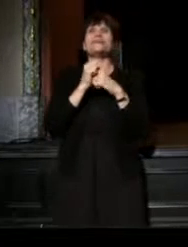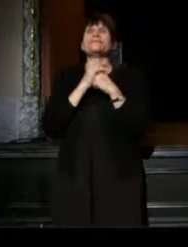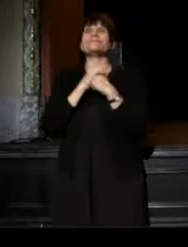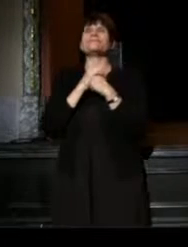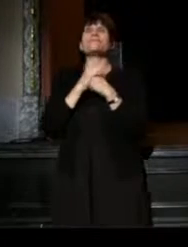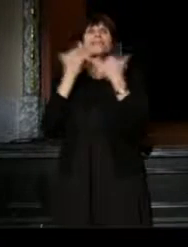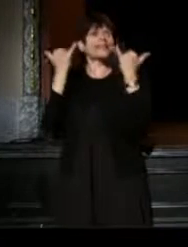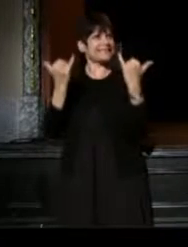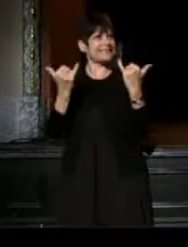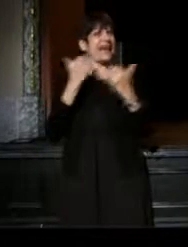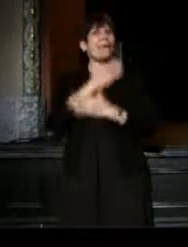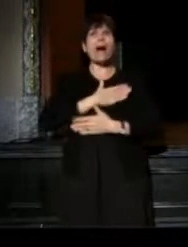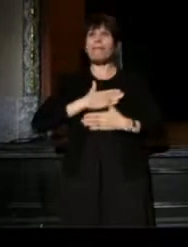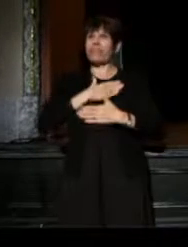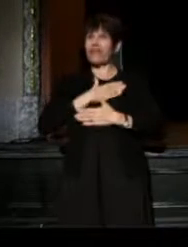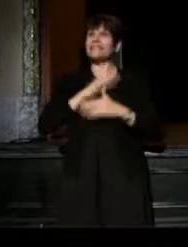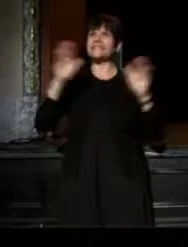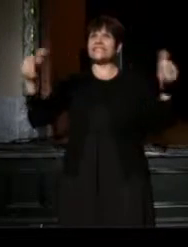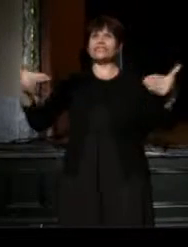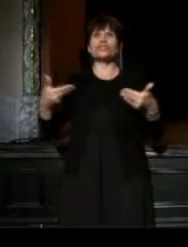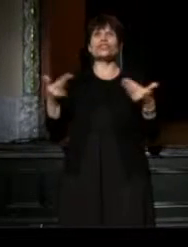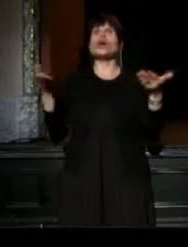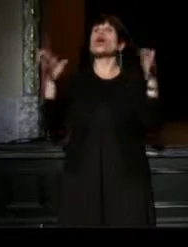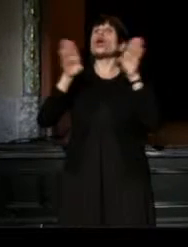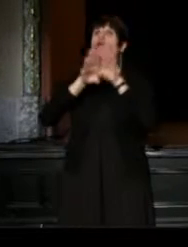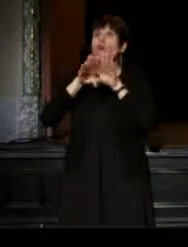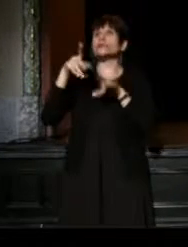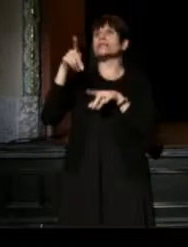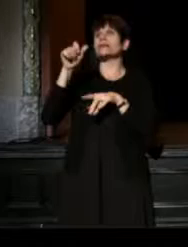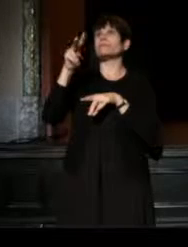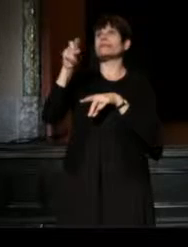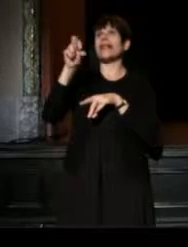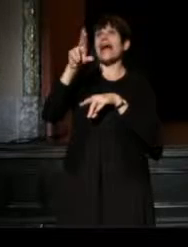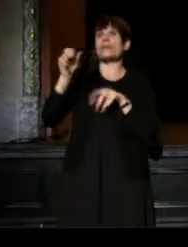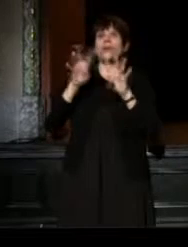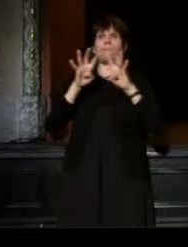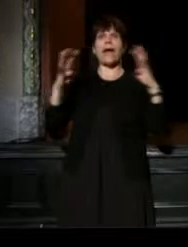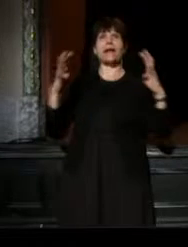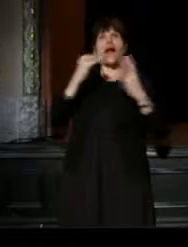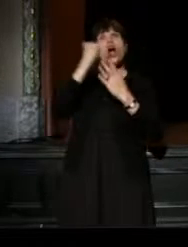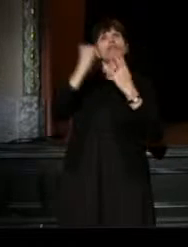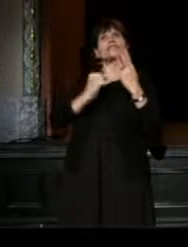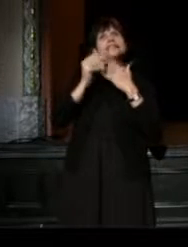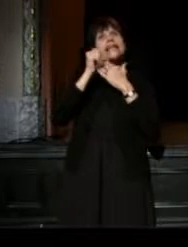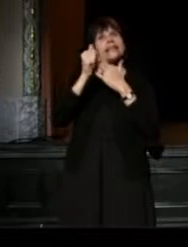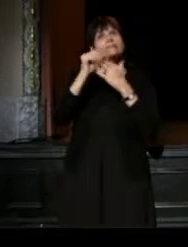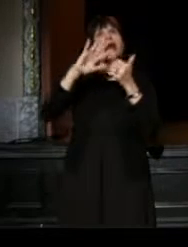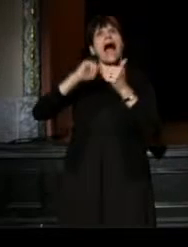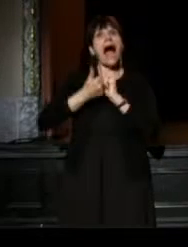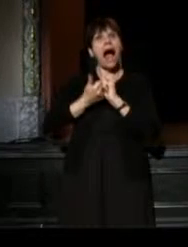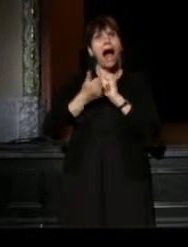It's now my pleasure to introduce our closing plenary panel artistic leadership, how we change the game.